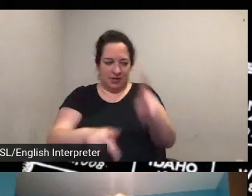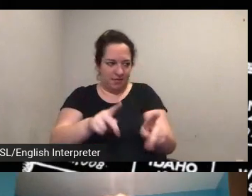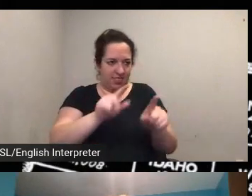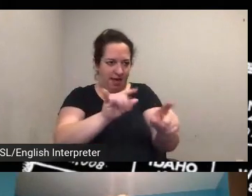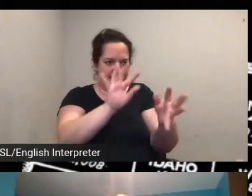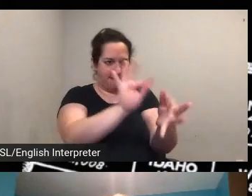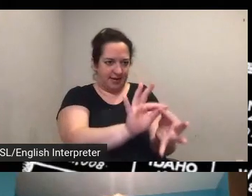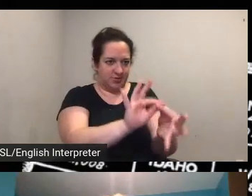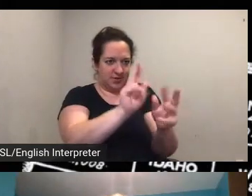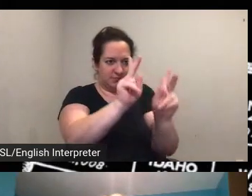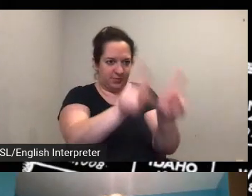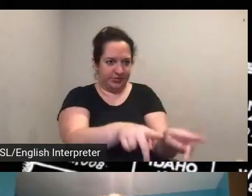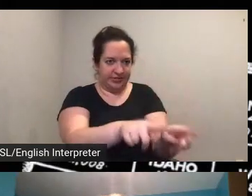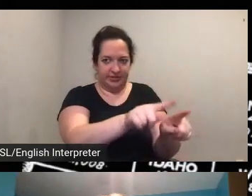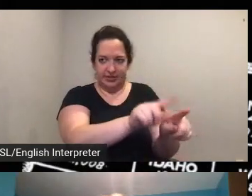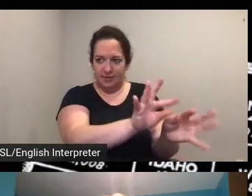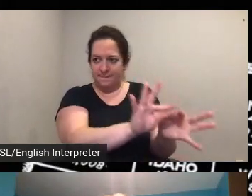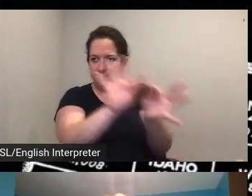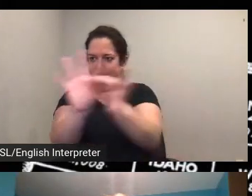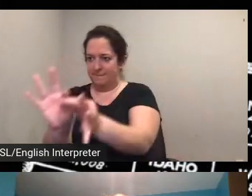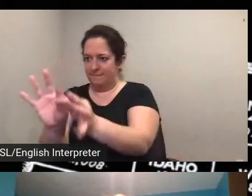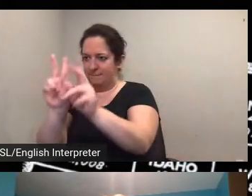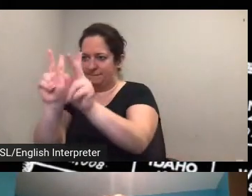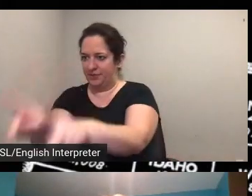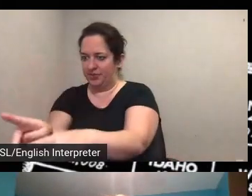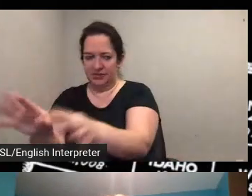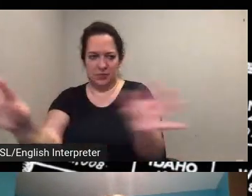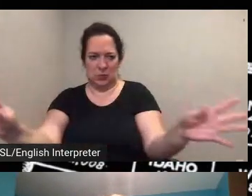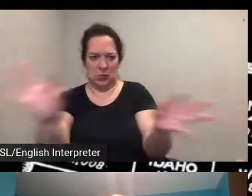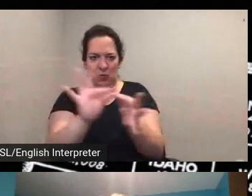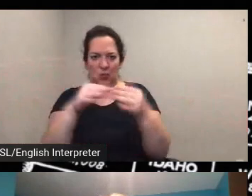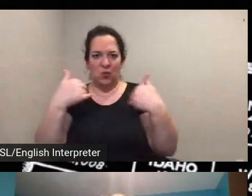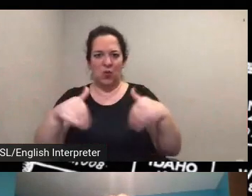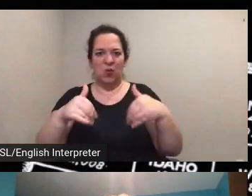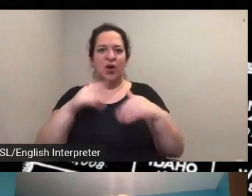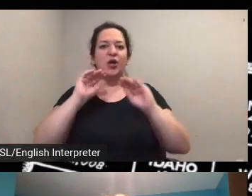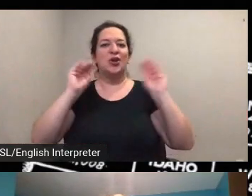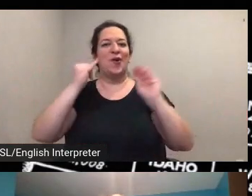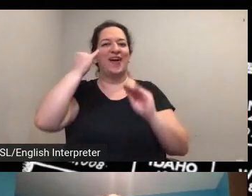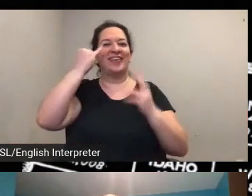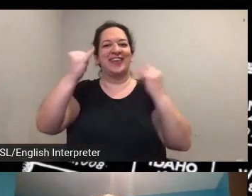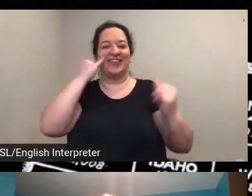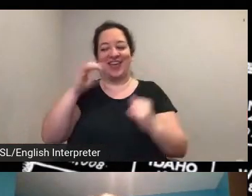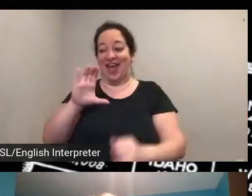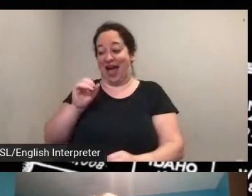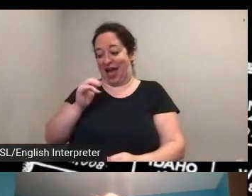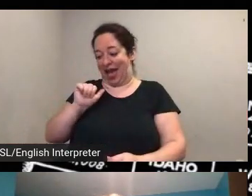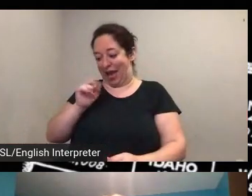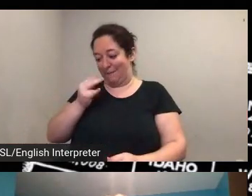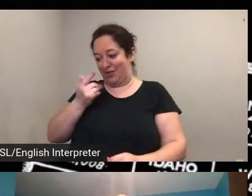wow that's really interesting i had no idea that you know maybe someone from the abolition movement and someone from the temperance movement were